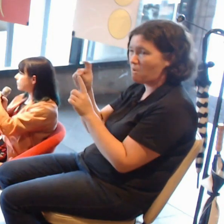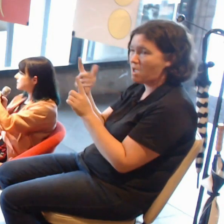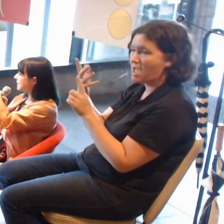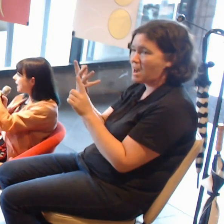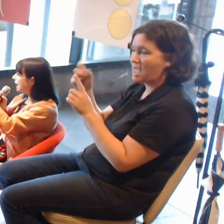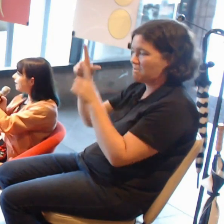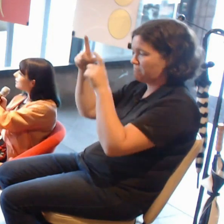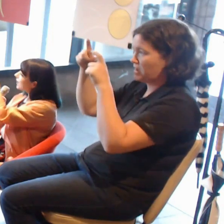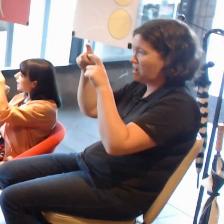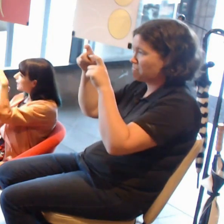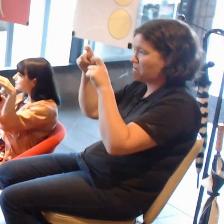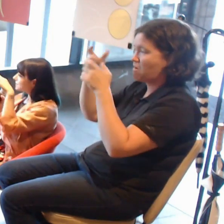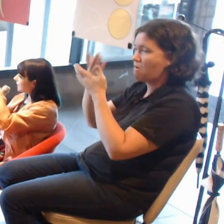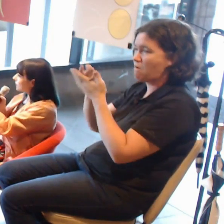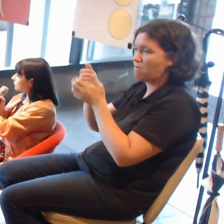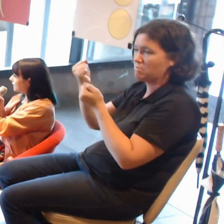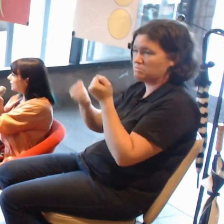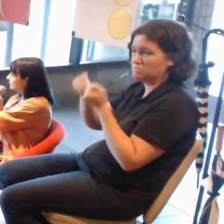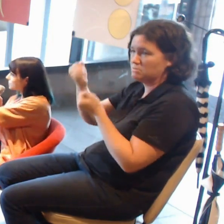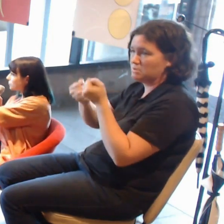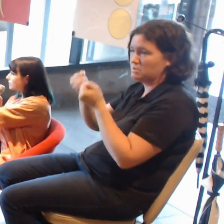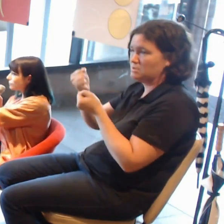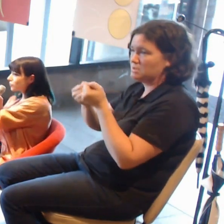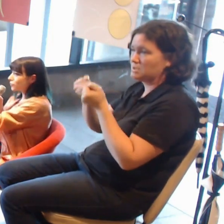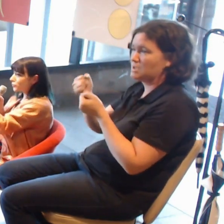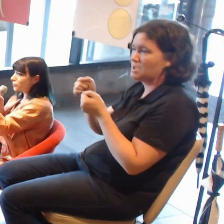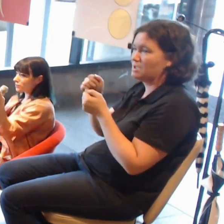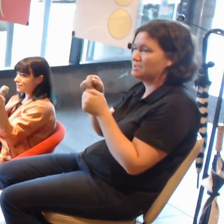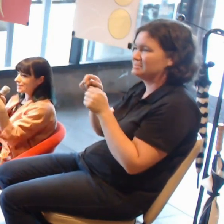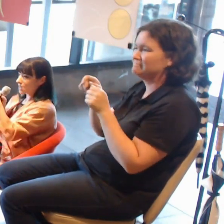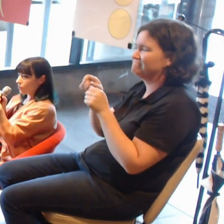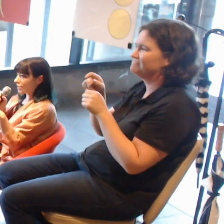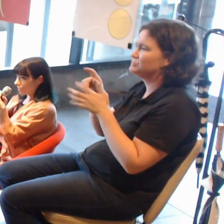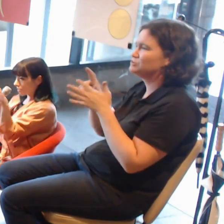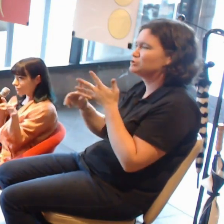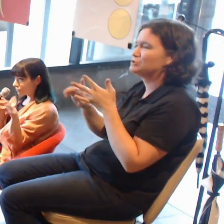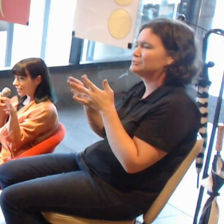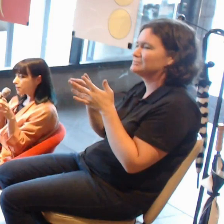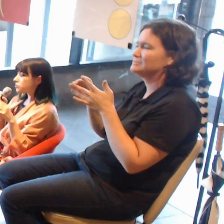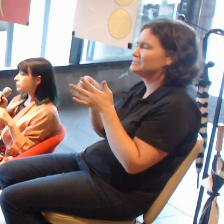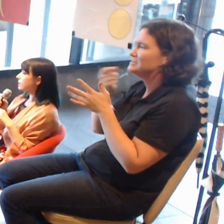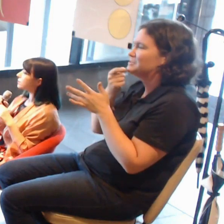and did kind of a Street View Google DIY capturing of the imagery.